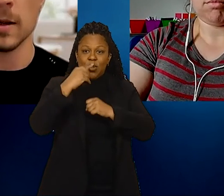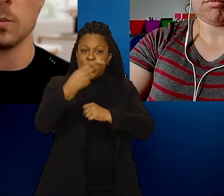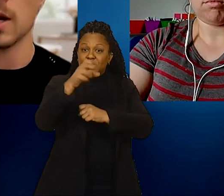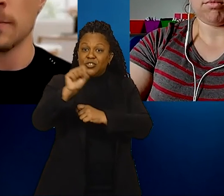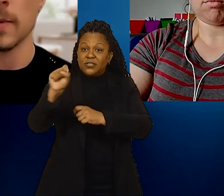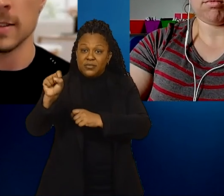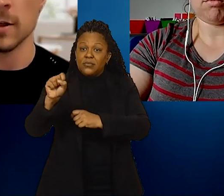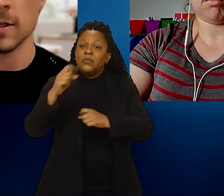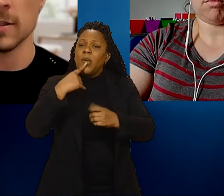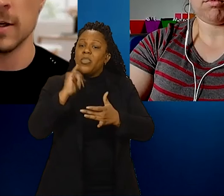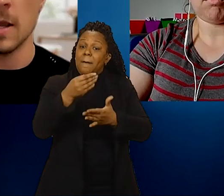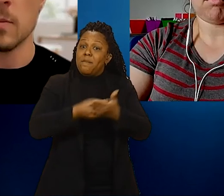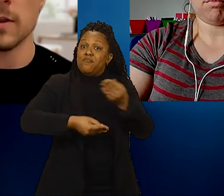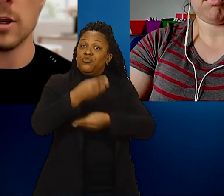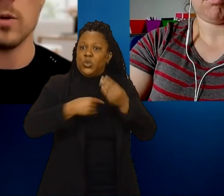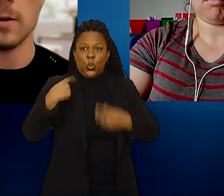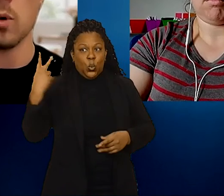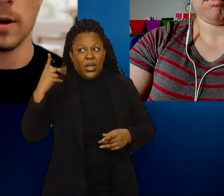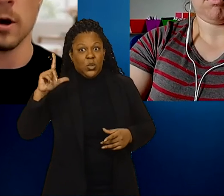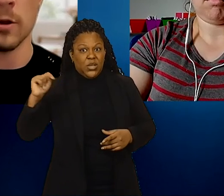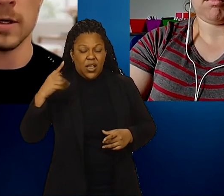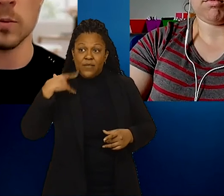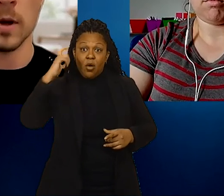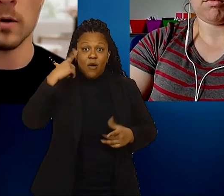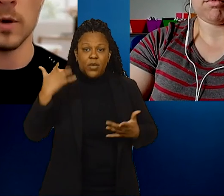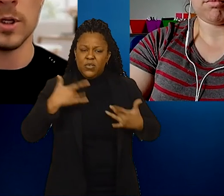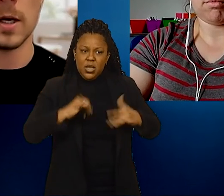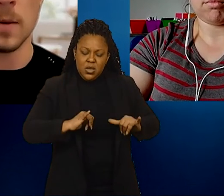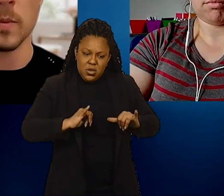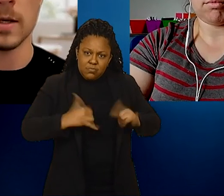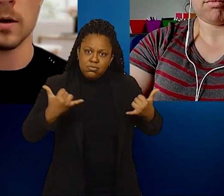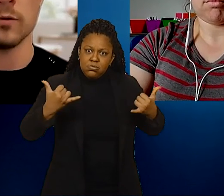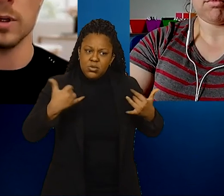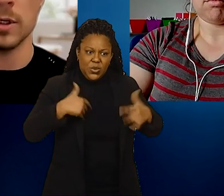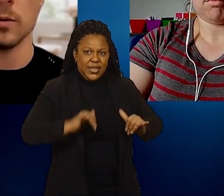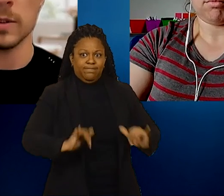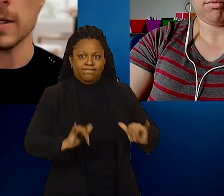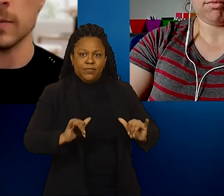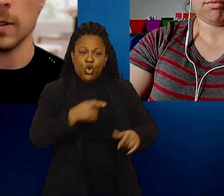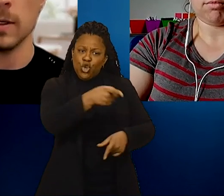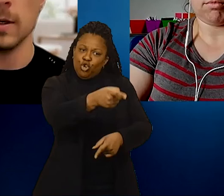and we compromised on this. But I think you hit a point on this where reaching a compromise on fiduciary responsibility